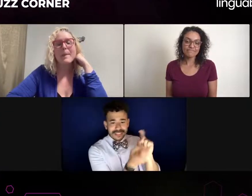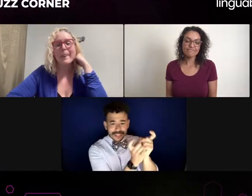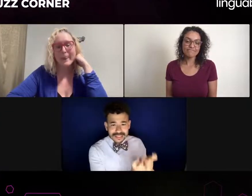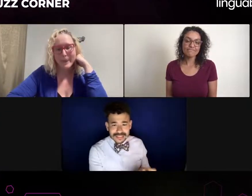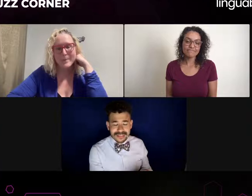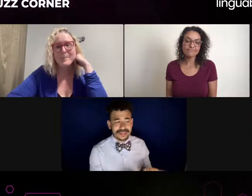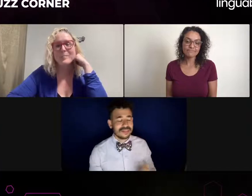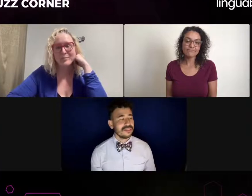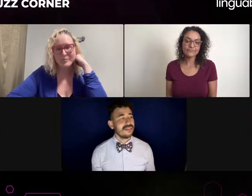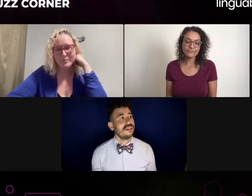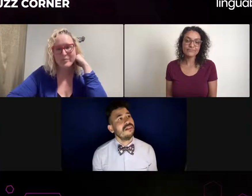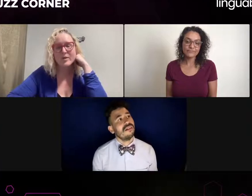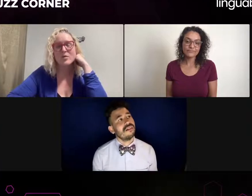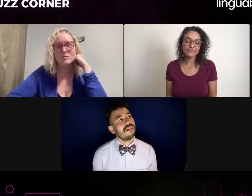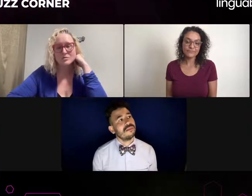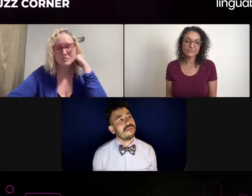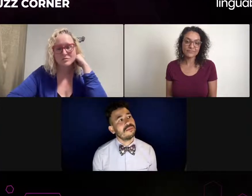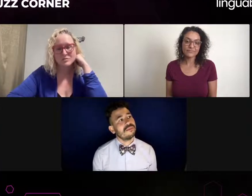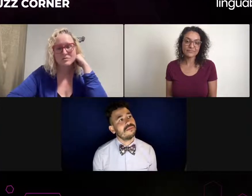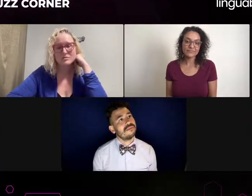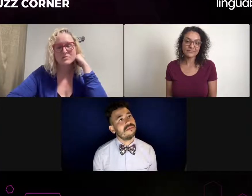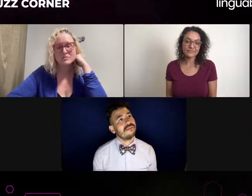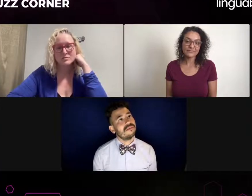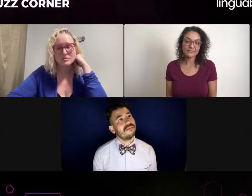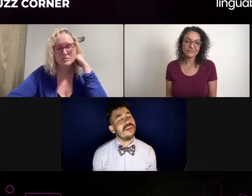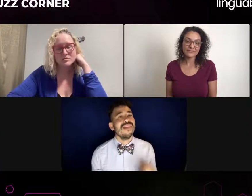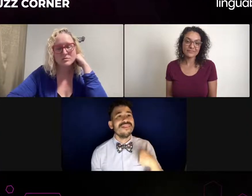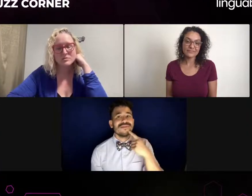different kinds of interpreters. You have a TV and film and then you do have your interpreters for the stage.